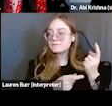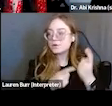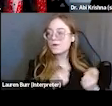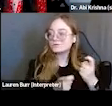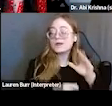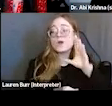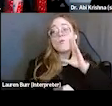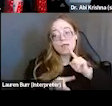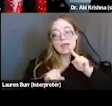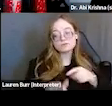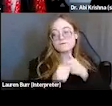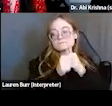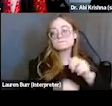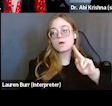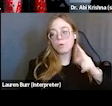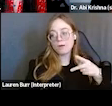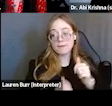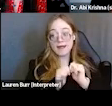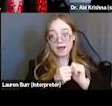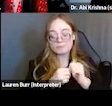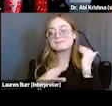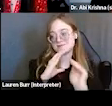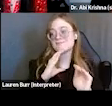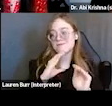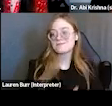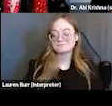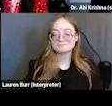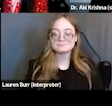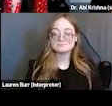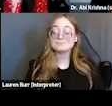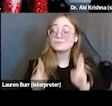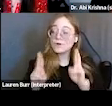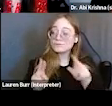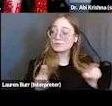to you and follow up via email, and we hope you'll all take a moment to complete the evaluation,